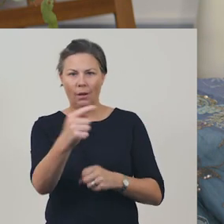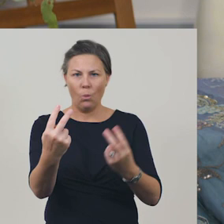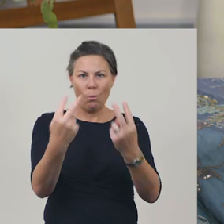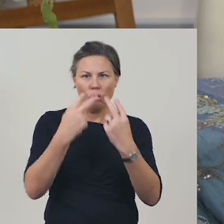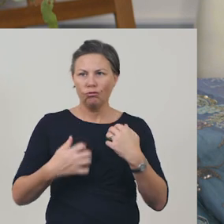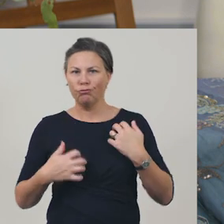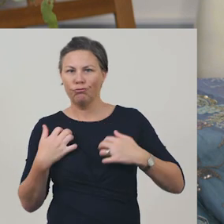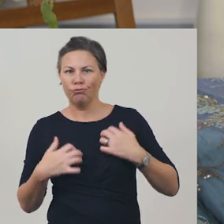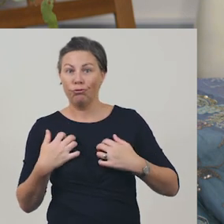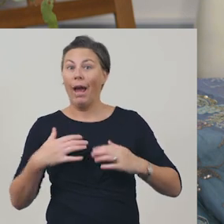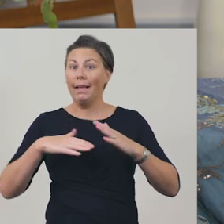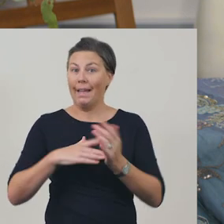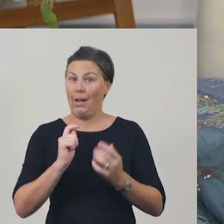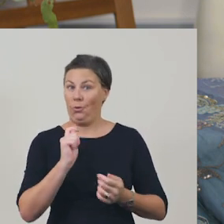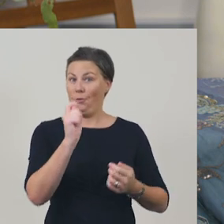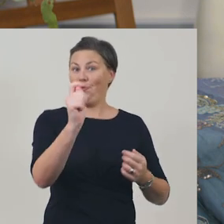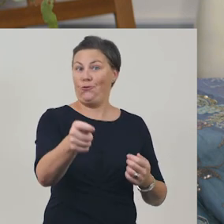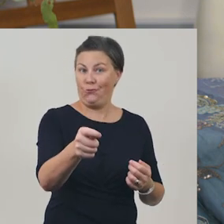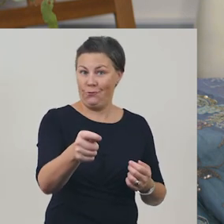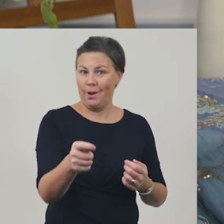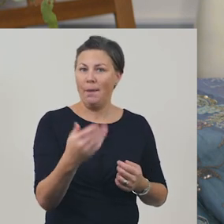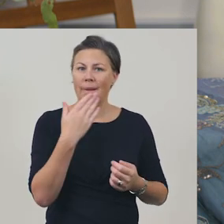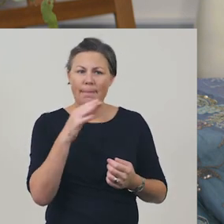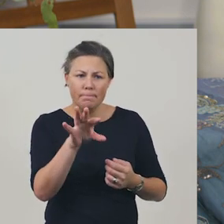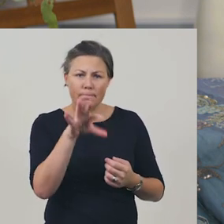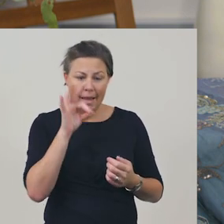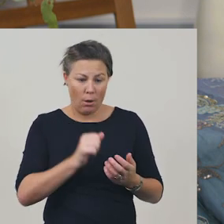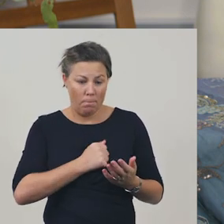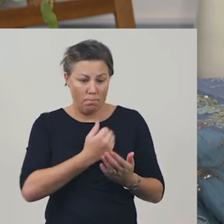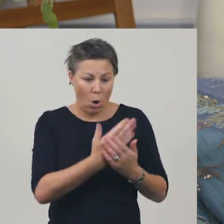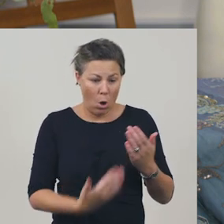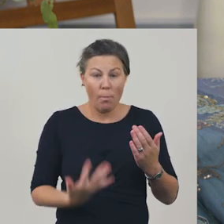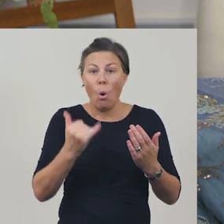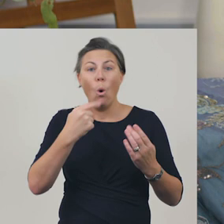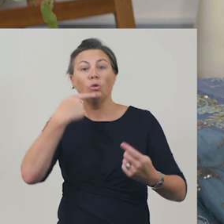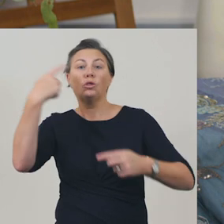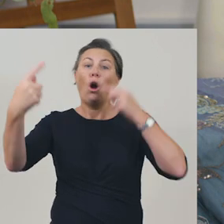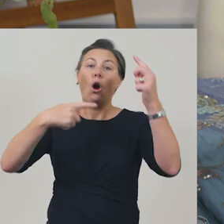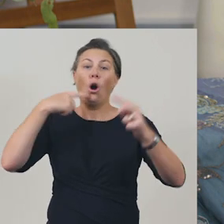Now, it’s your turn. Choose a poem, or even a song to put on your own performance.